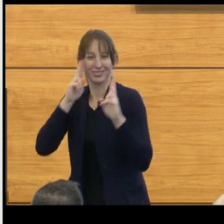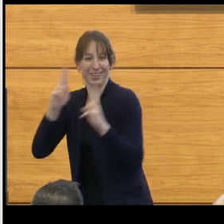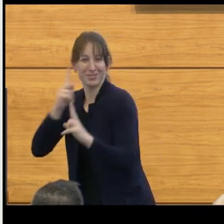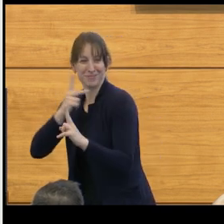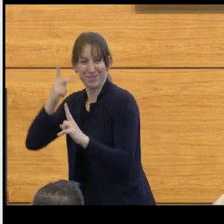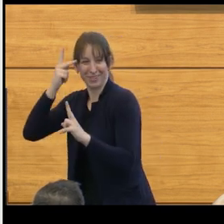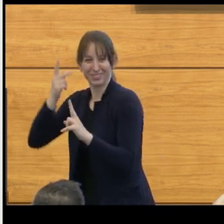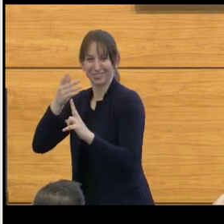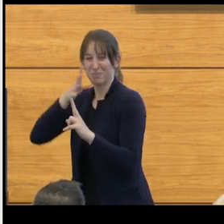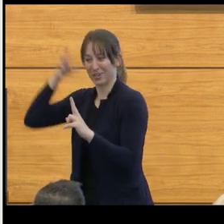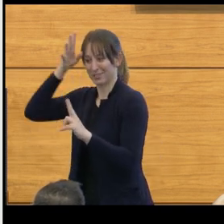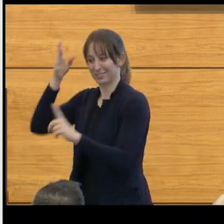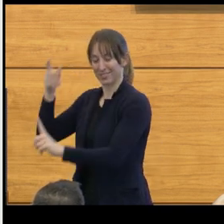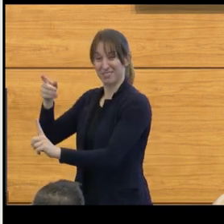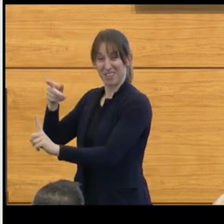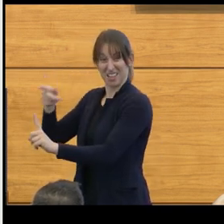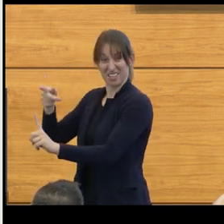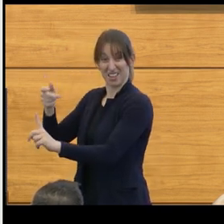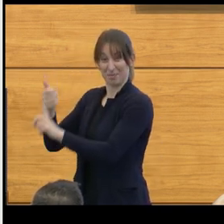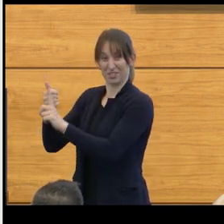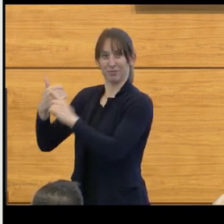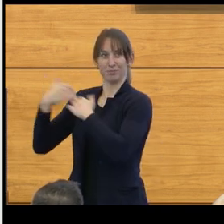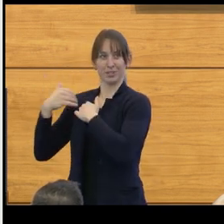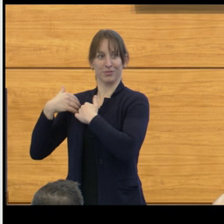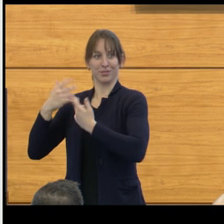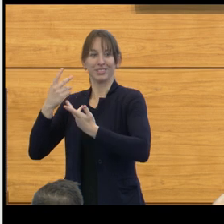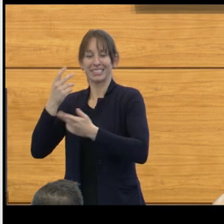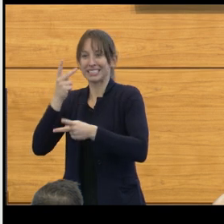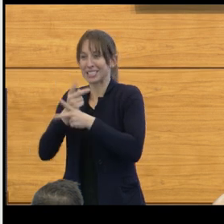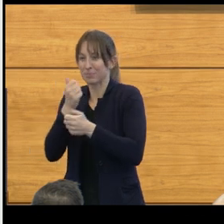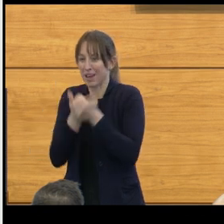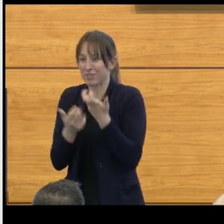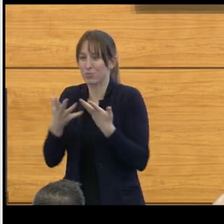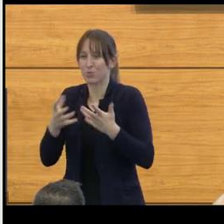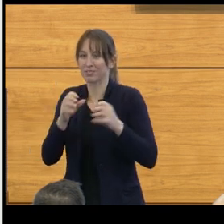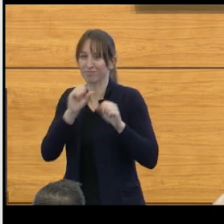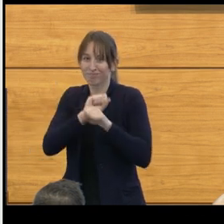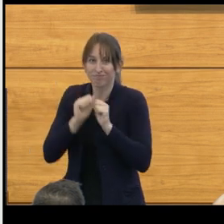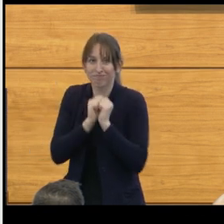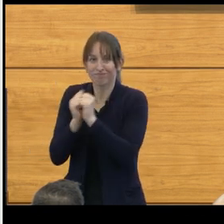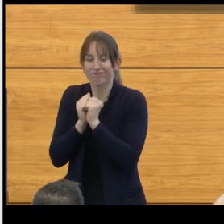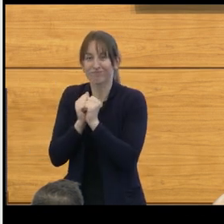and keep the team moving forward. Many of us will say that parents